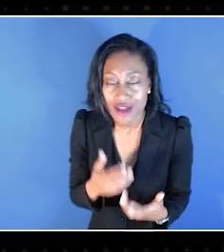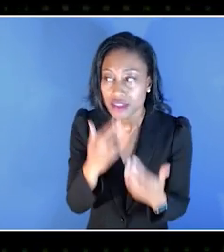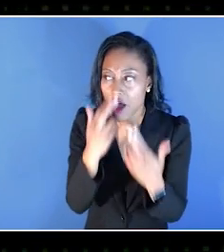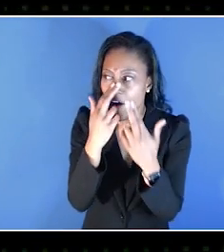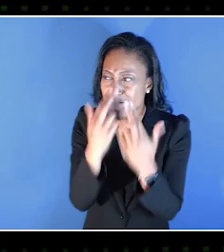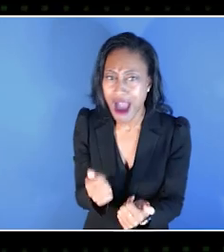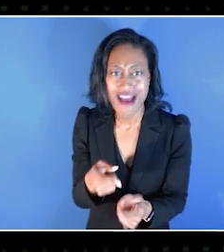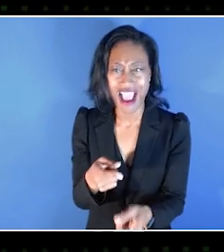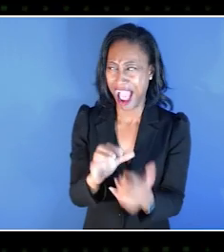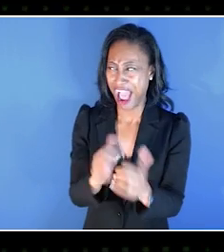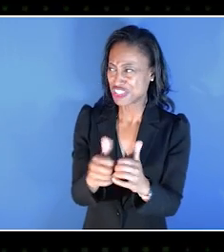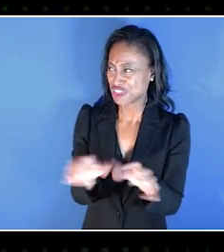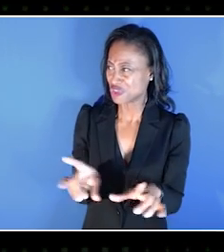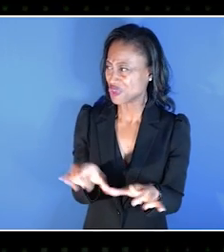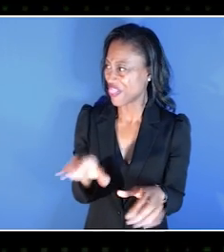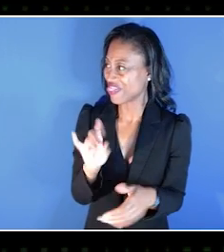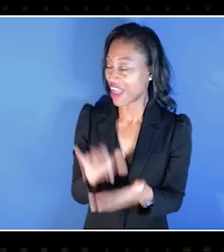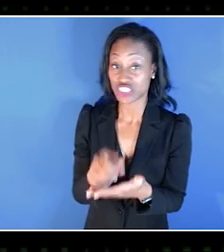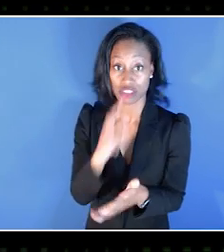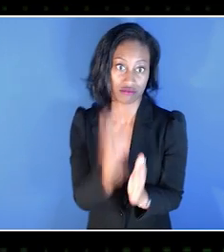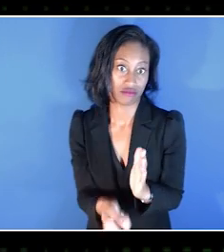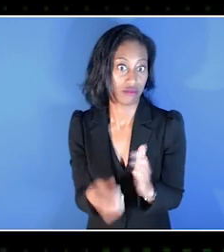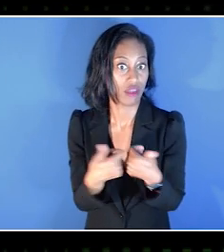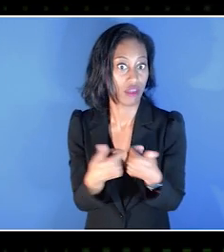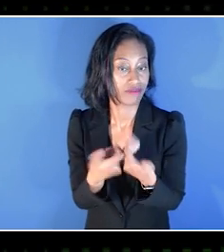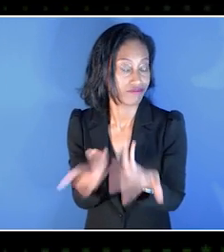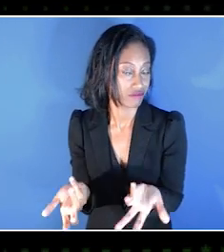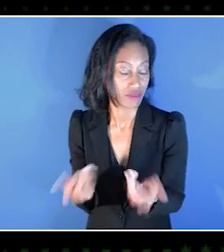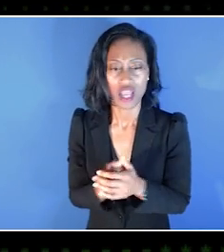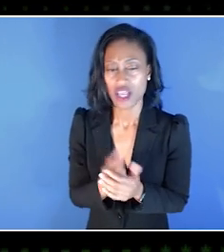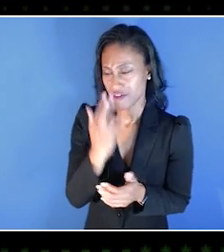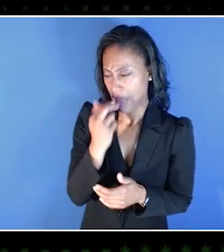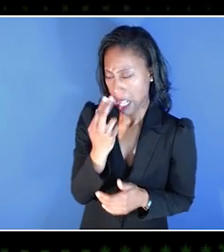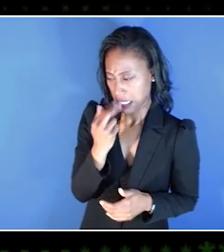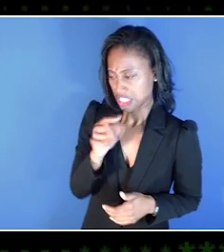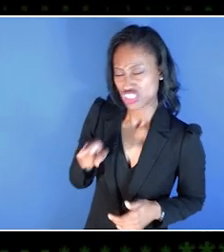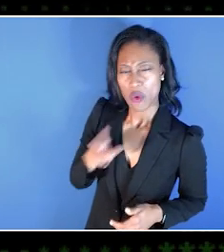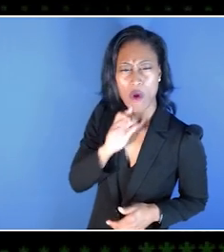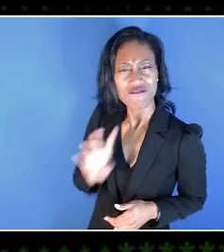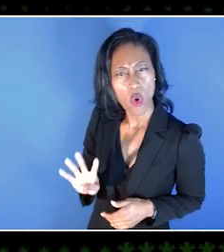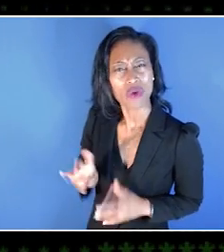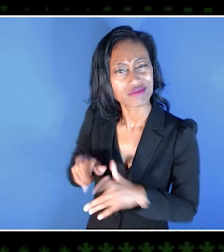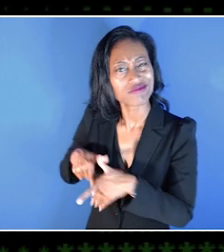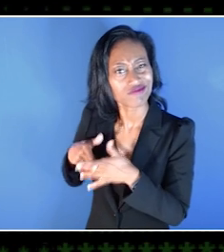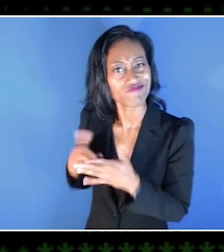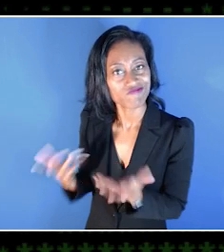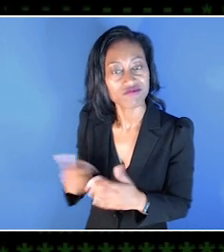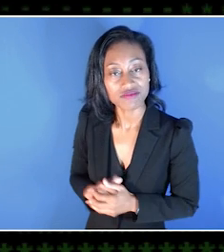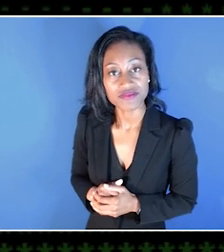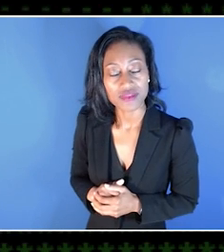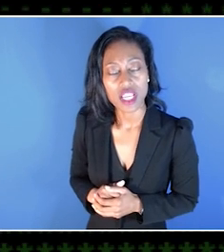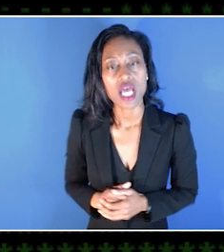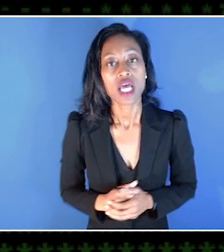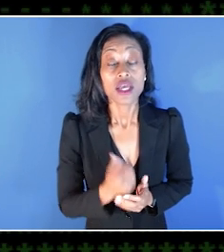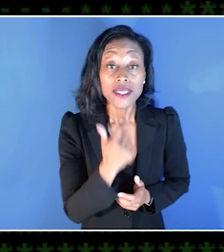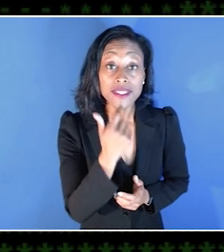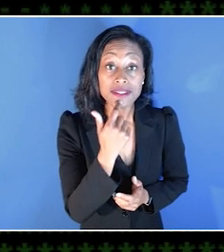But she would get into these games. And so we started playing from the time she was about four years old. Why don't you tell us a little bit about